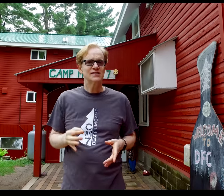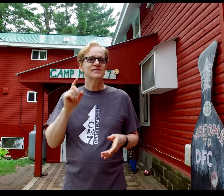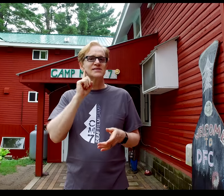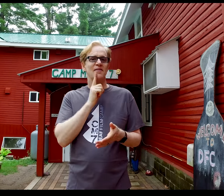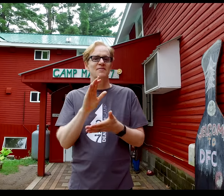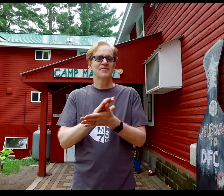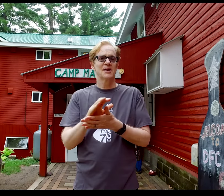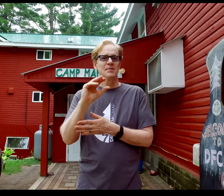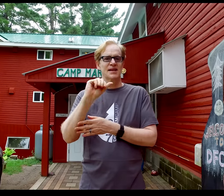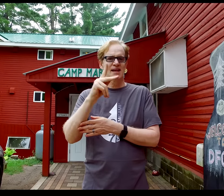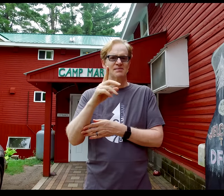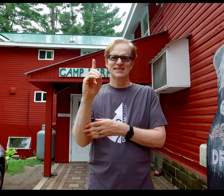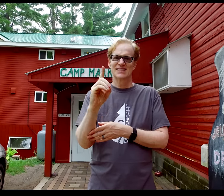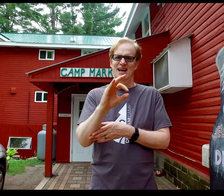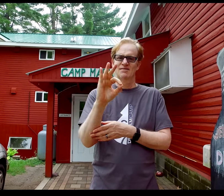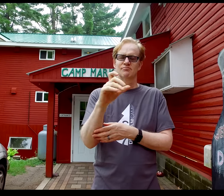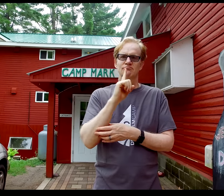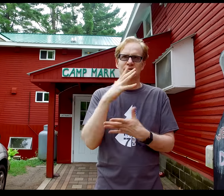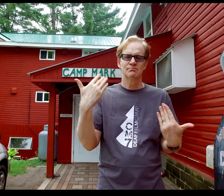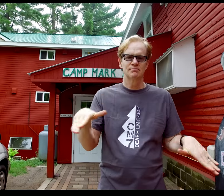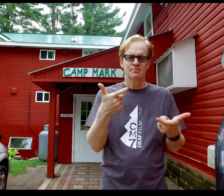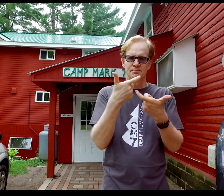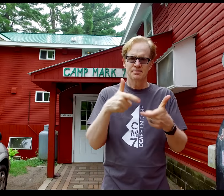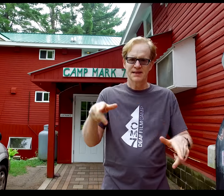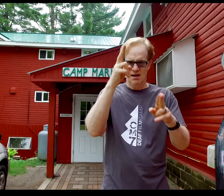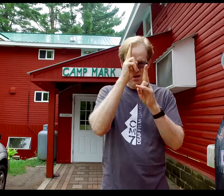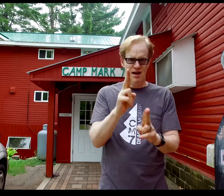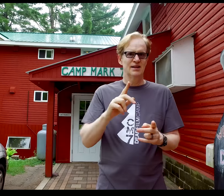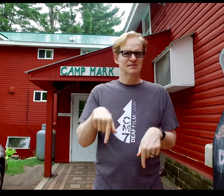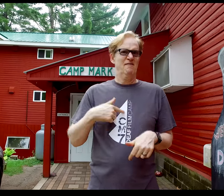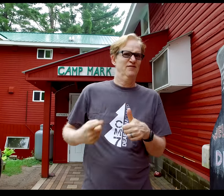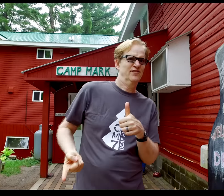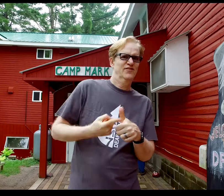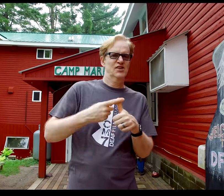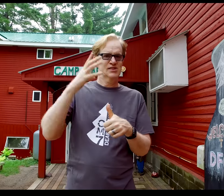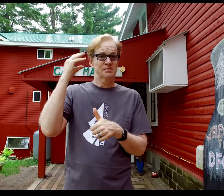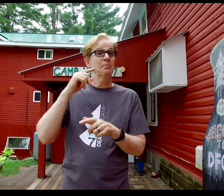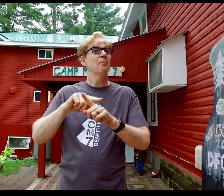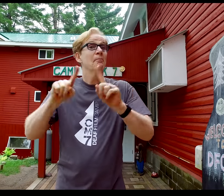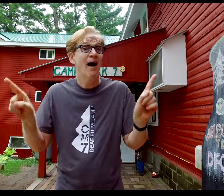My role here as the director of Deaf Film Camp has been a great honor. While it may be my first experience as director,